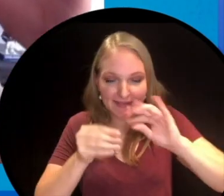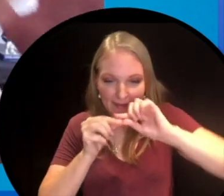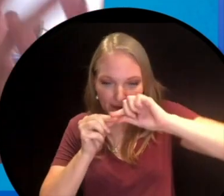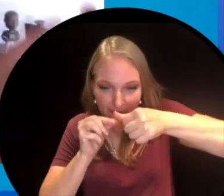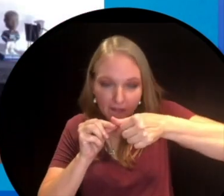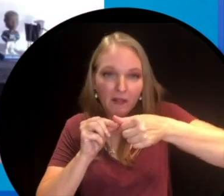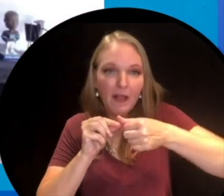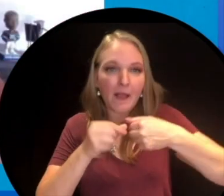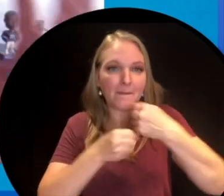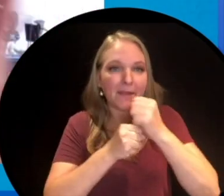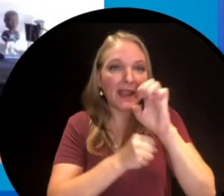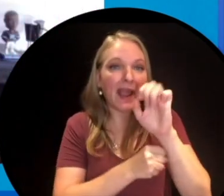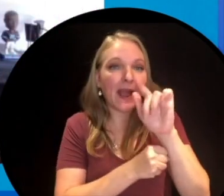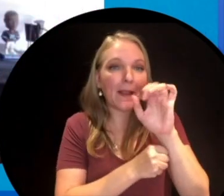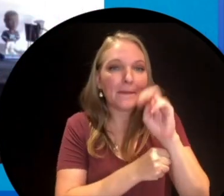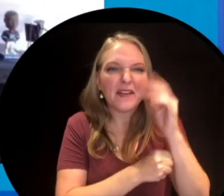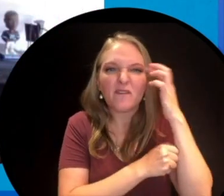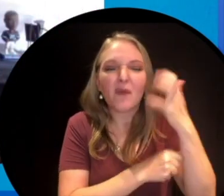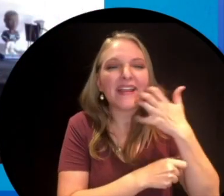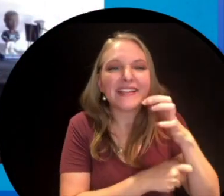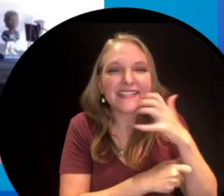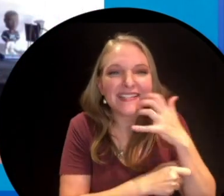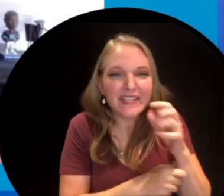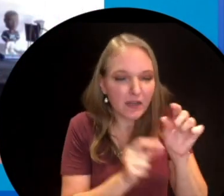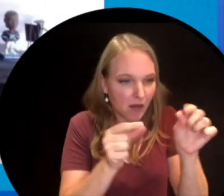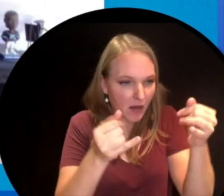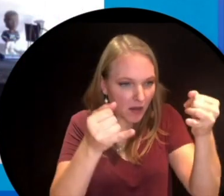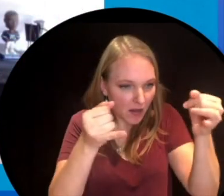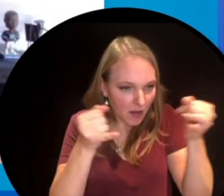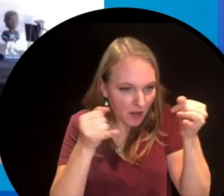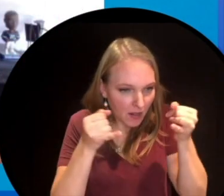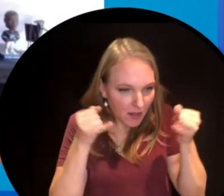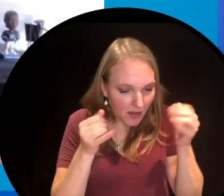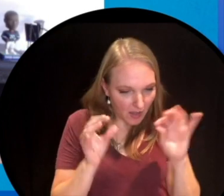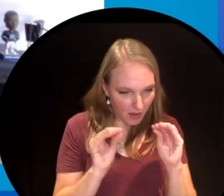then you make the plastic, then you make the elements that heat up ,so that you get toast.